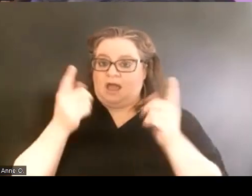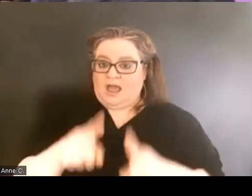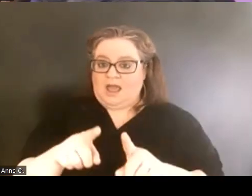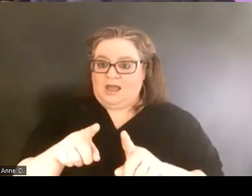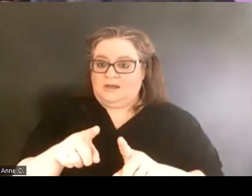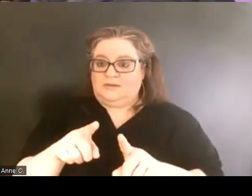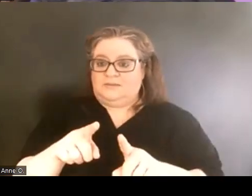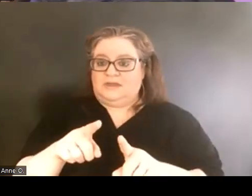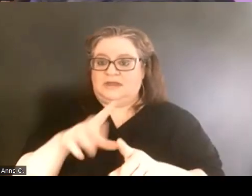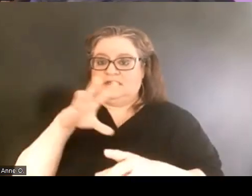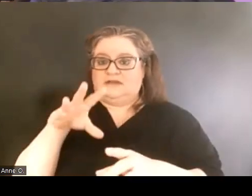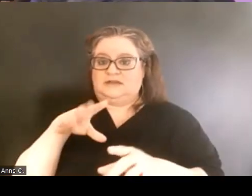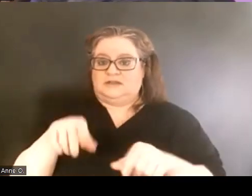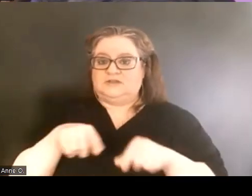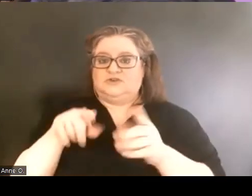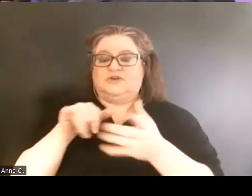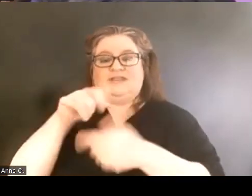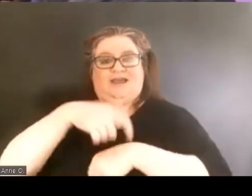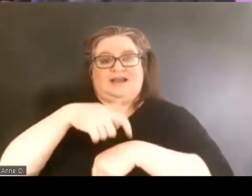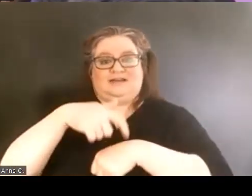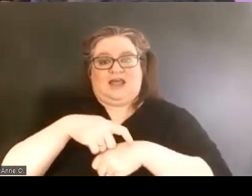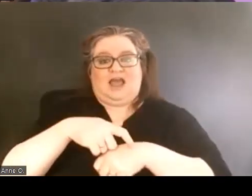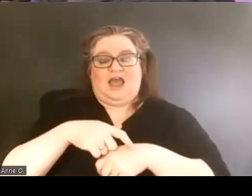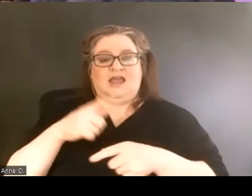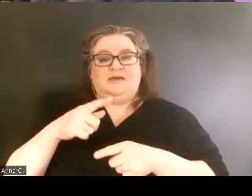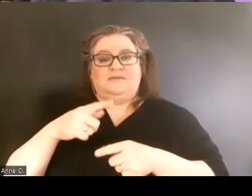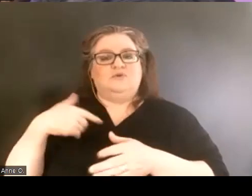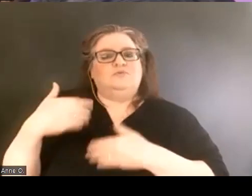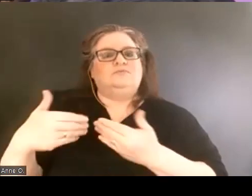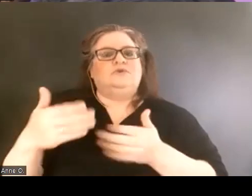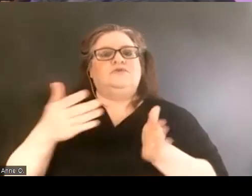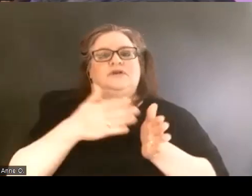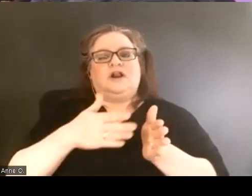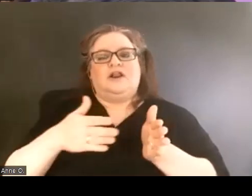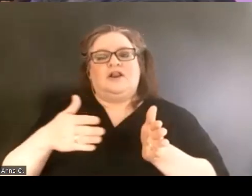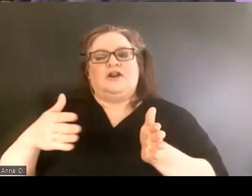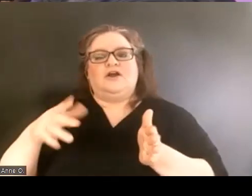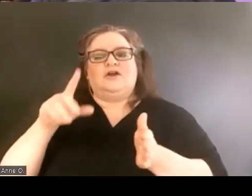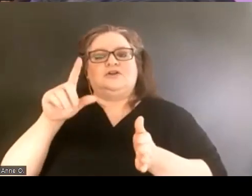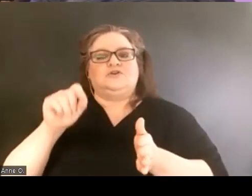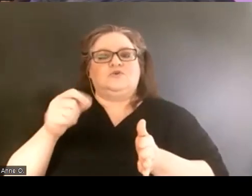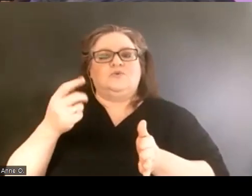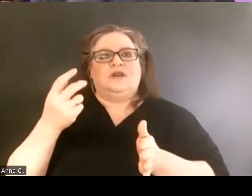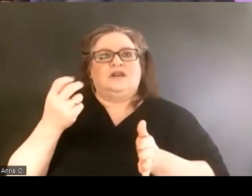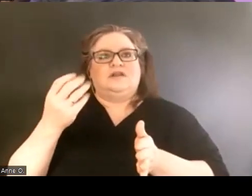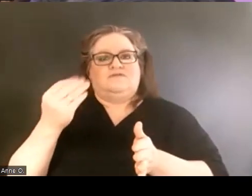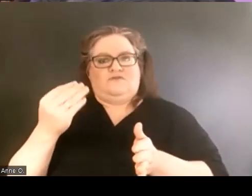in that timeframe as we start to move 2010 on forward, a partnership really developed.